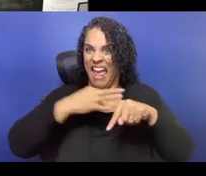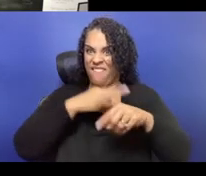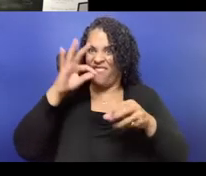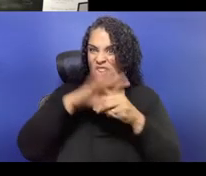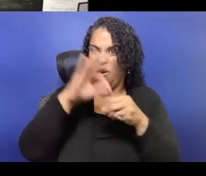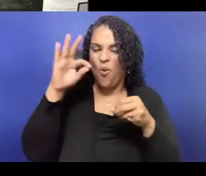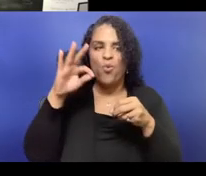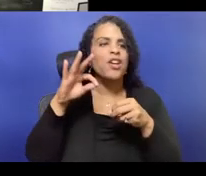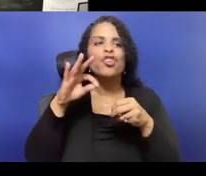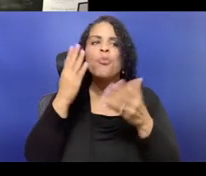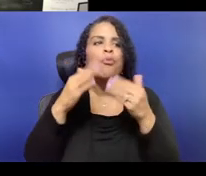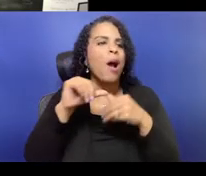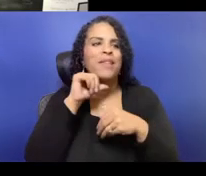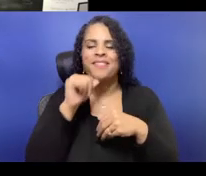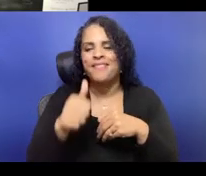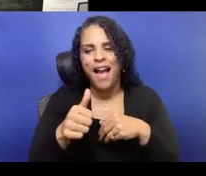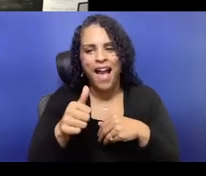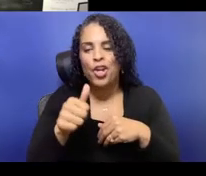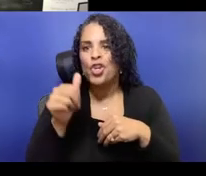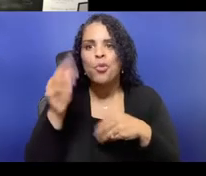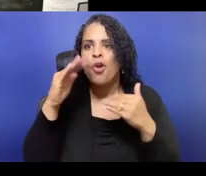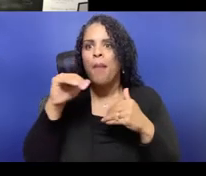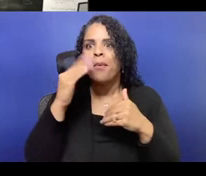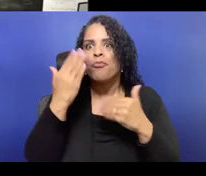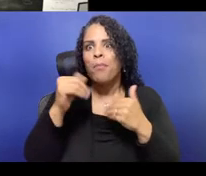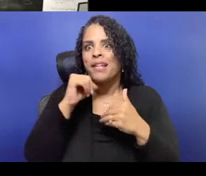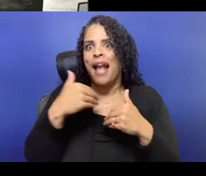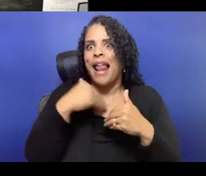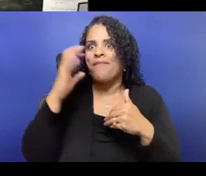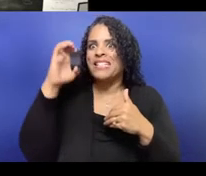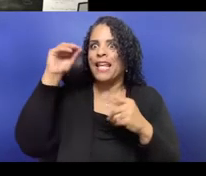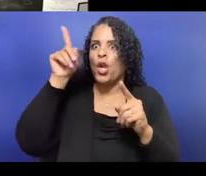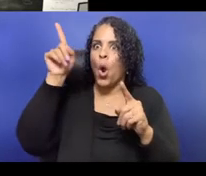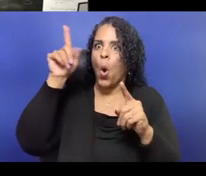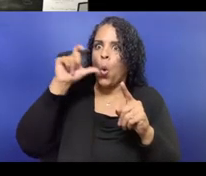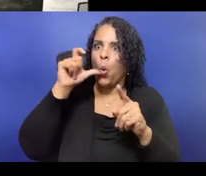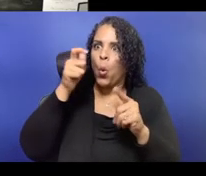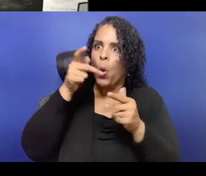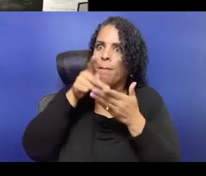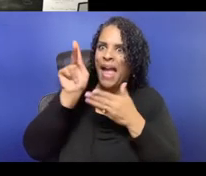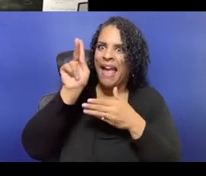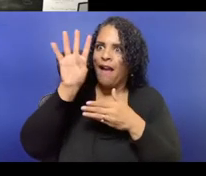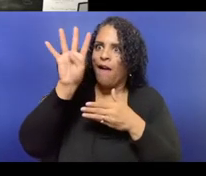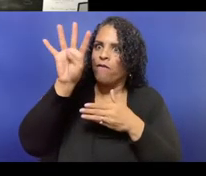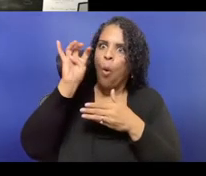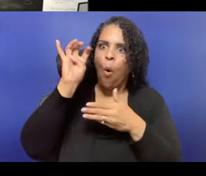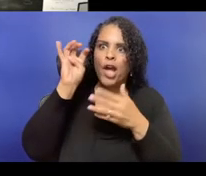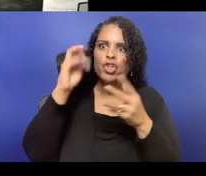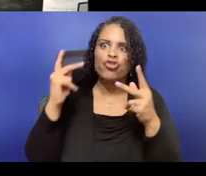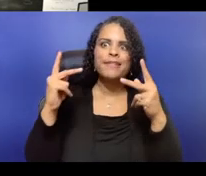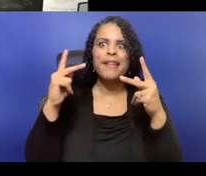how over so many decades recently there's been this increasing divide between people on payroll, people who are salaried,